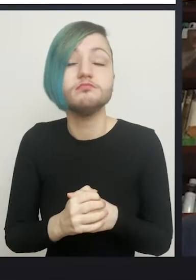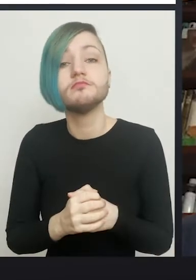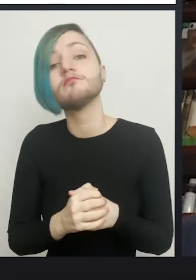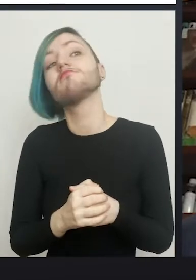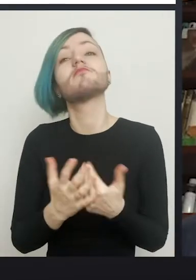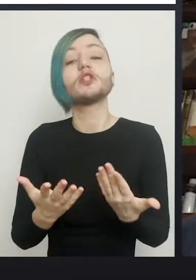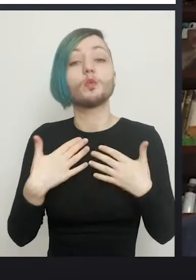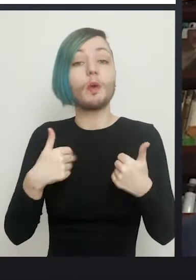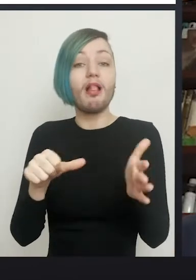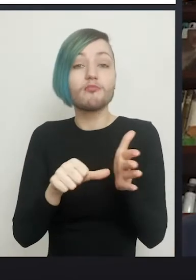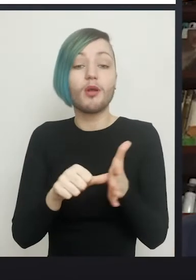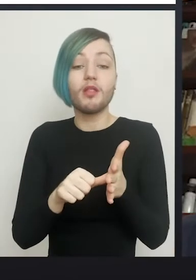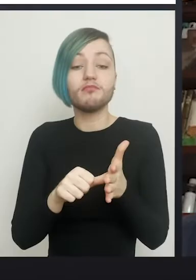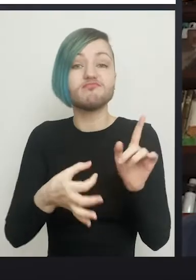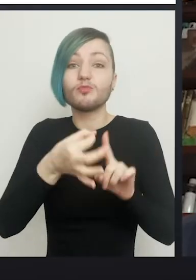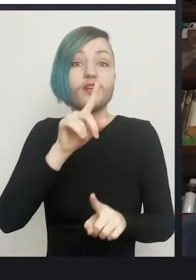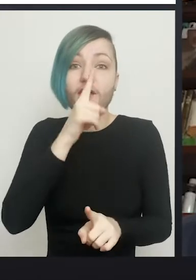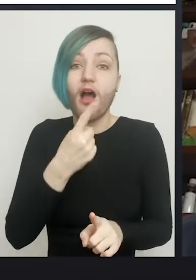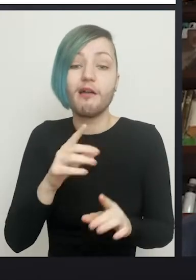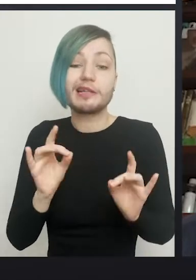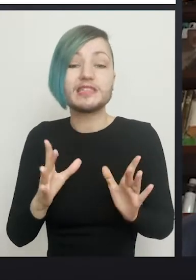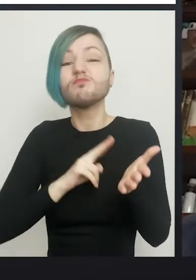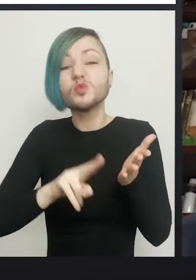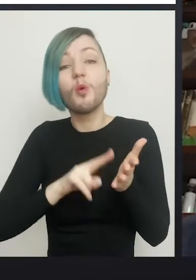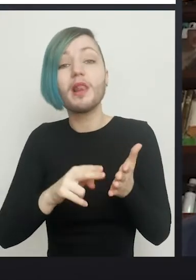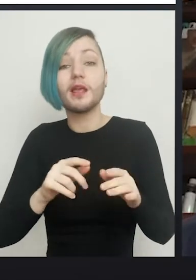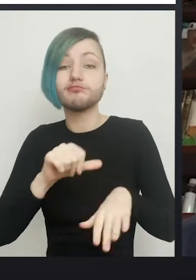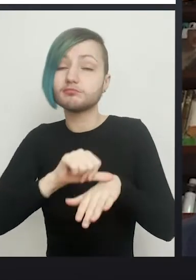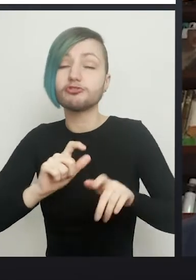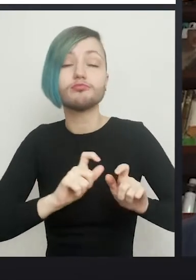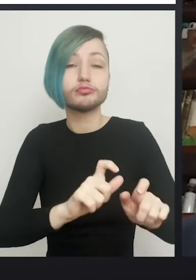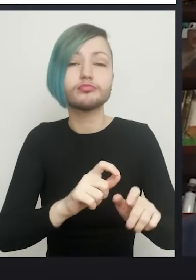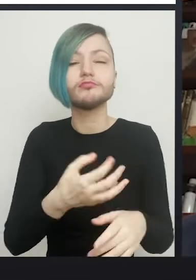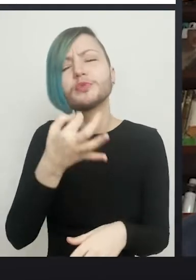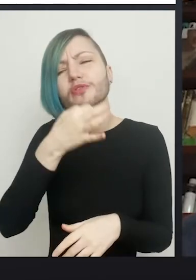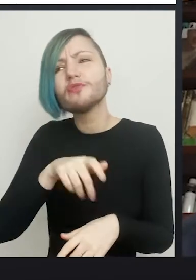can get, we will normally put you through surgery. There are one or two patients for whom surgery is